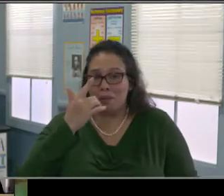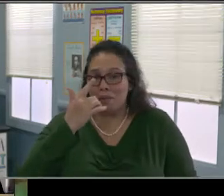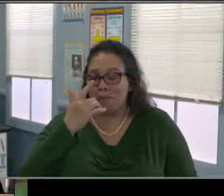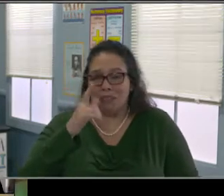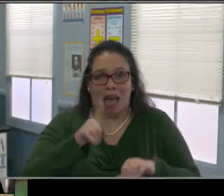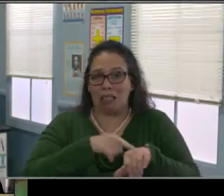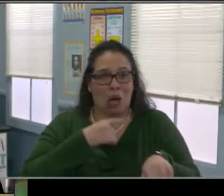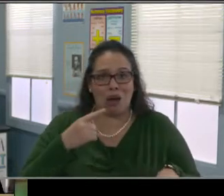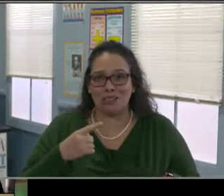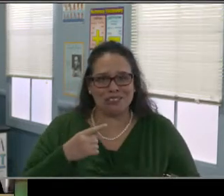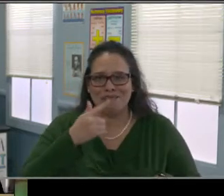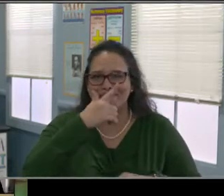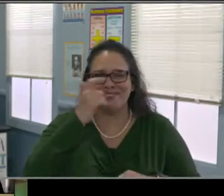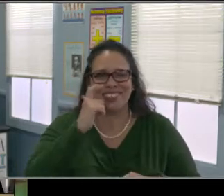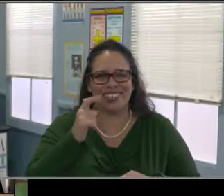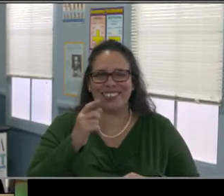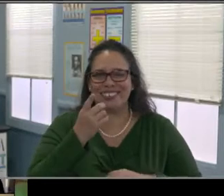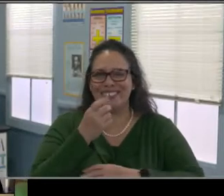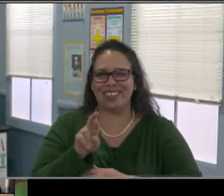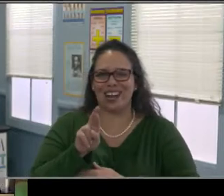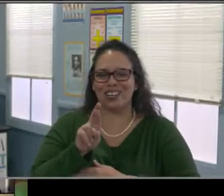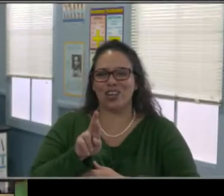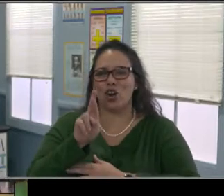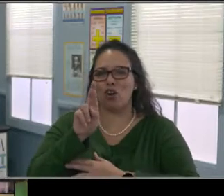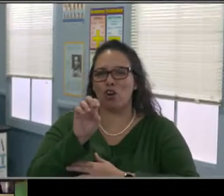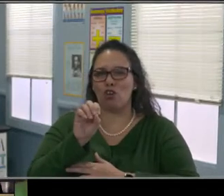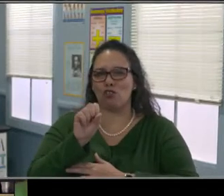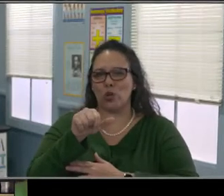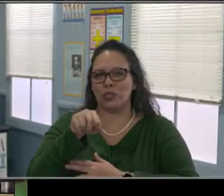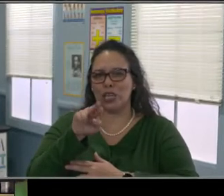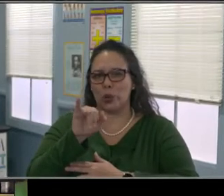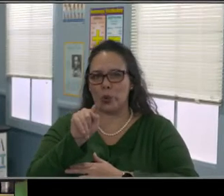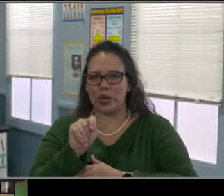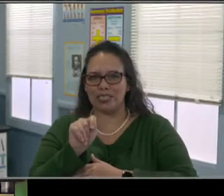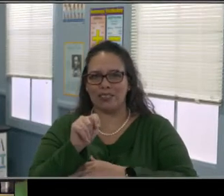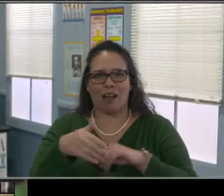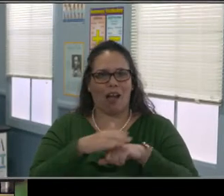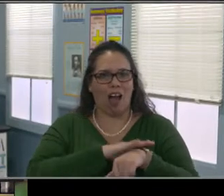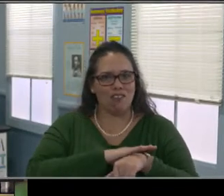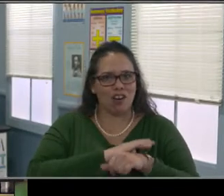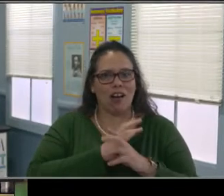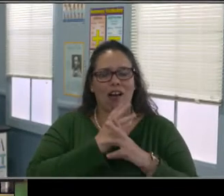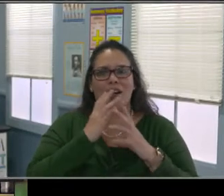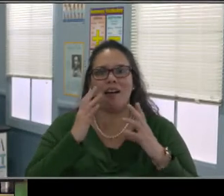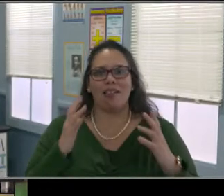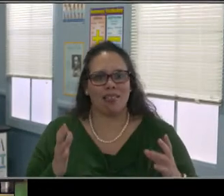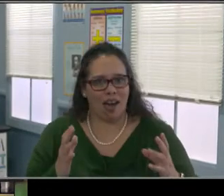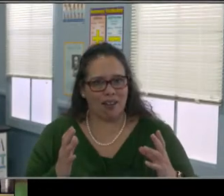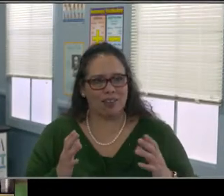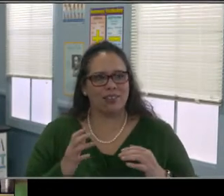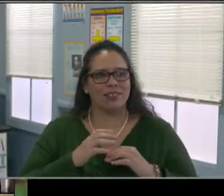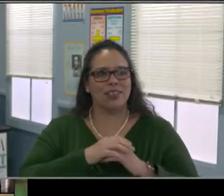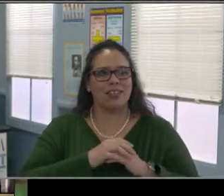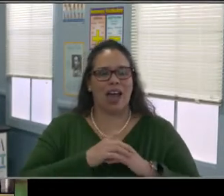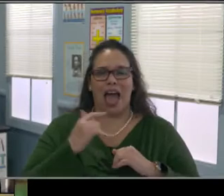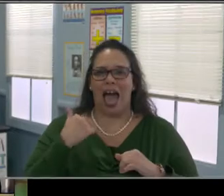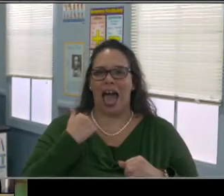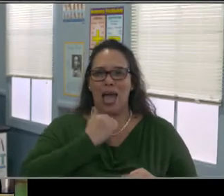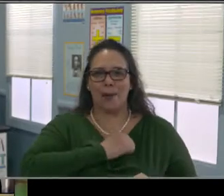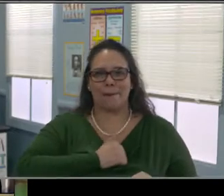because I get so many questions myself. So by presenting, I'm also some new information myself.